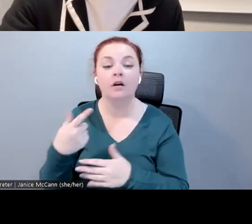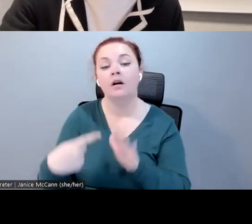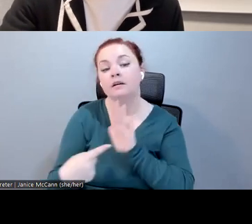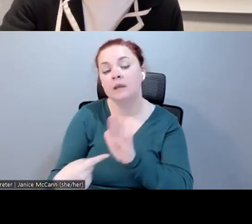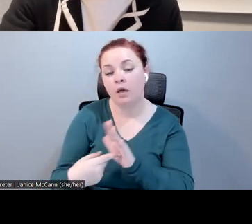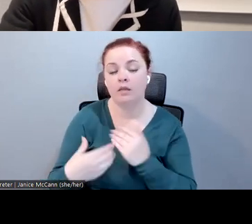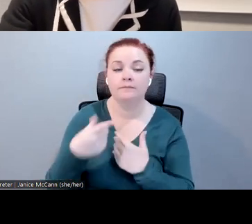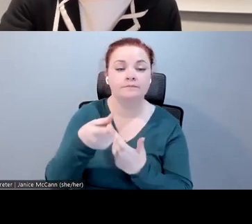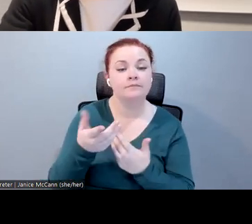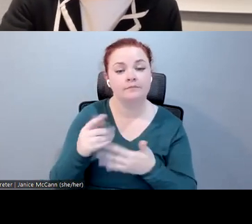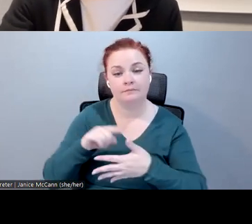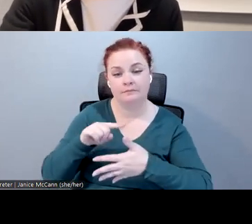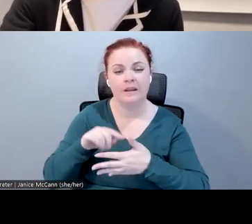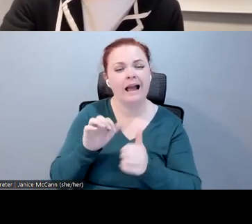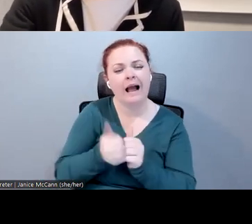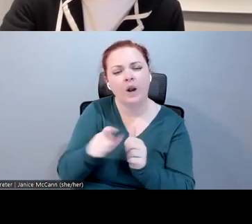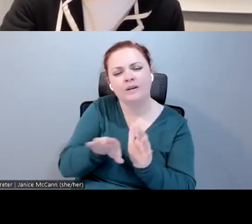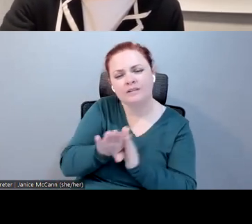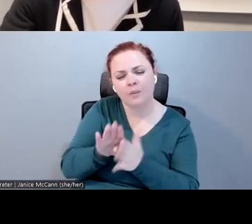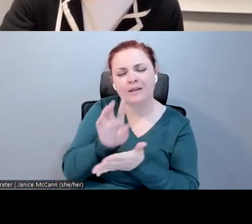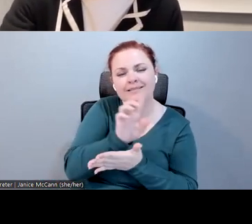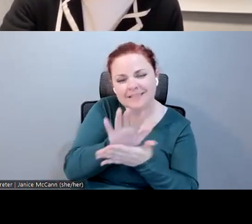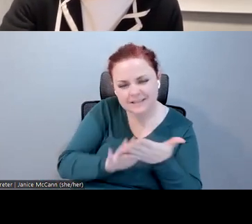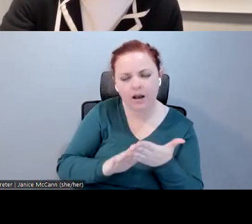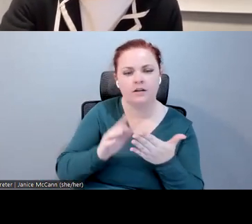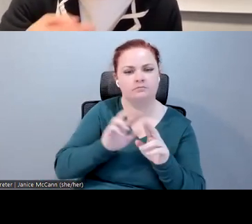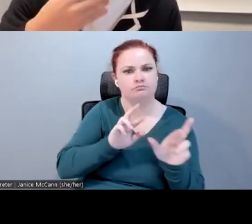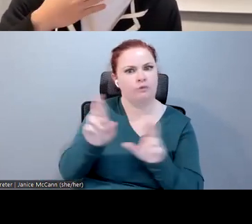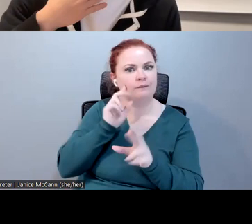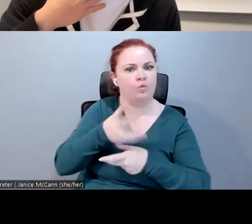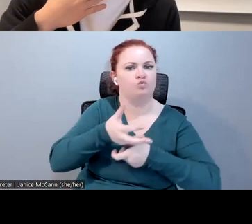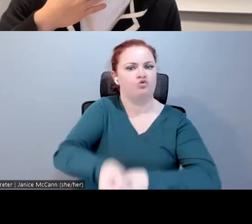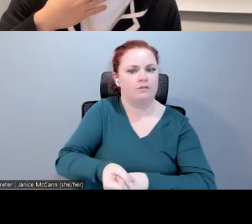design for trust when it comes to privacy in auto-captioning?